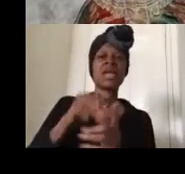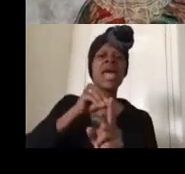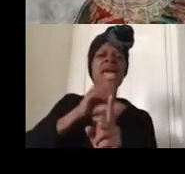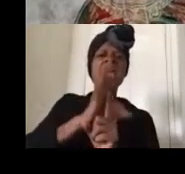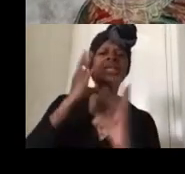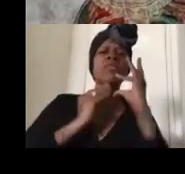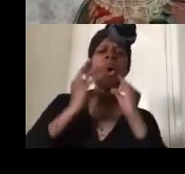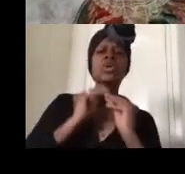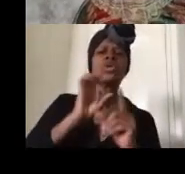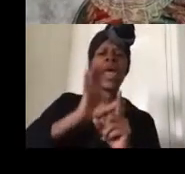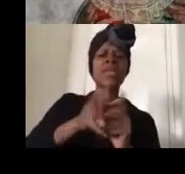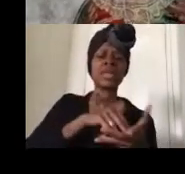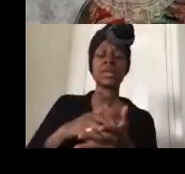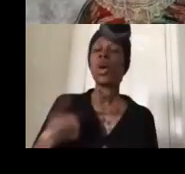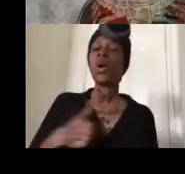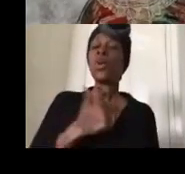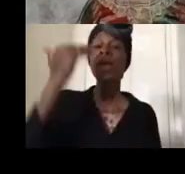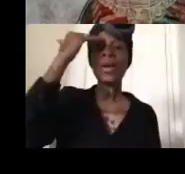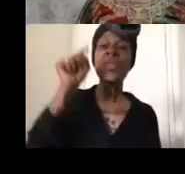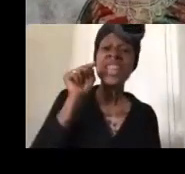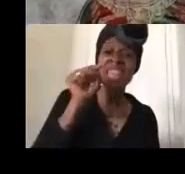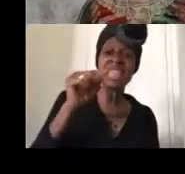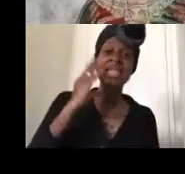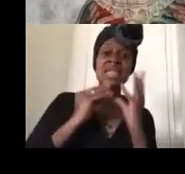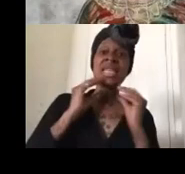know that this is how we win this is how we